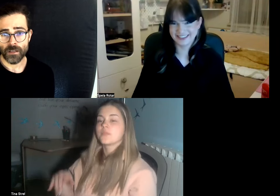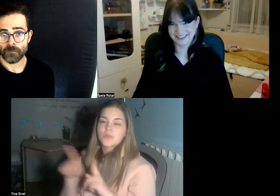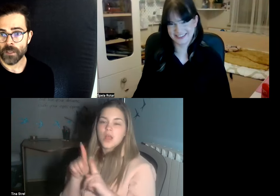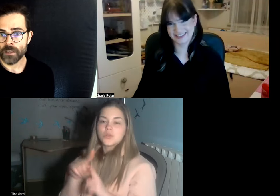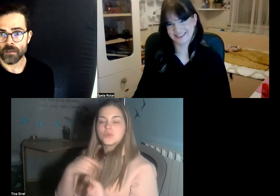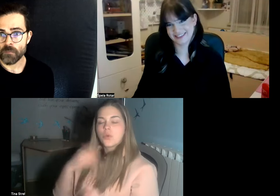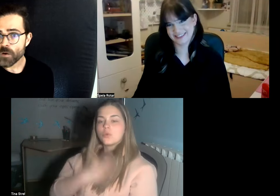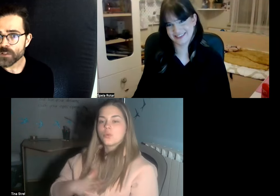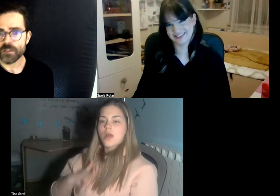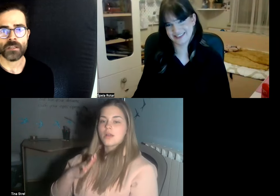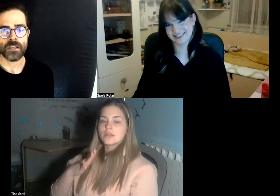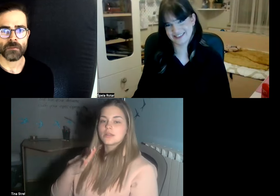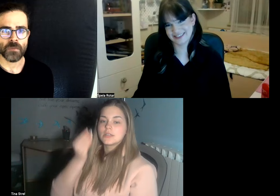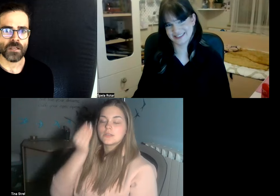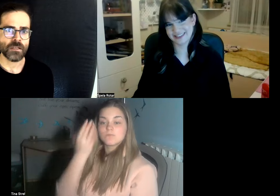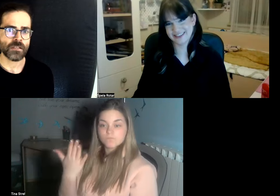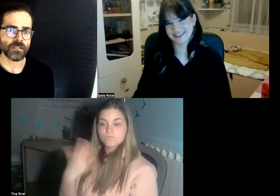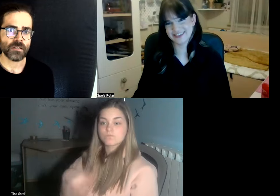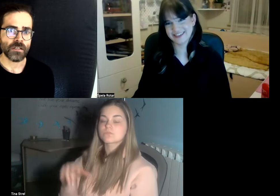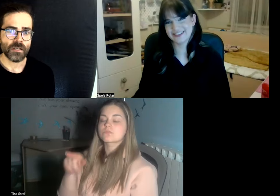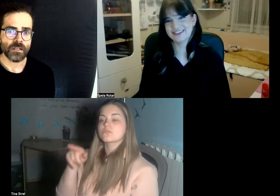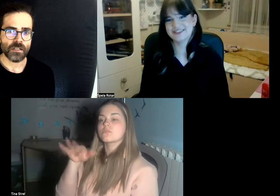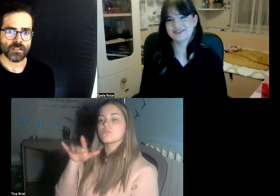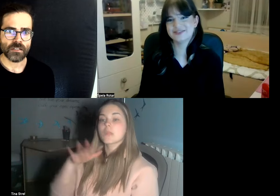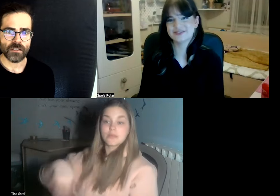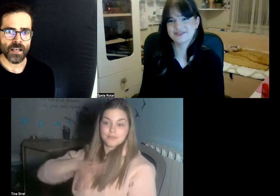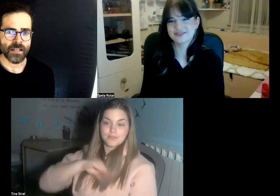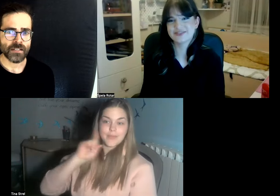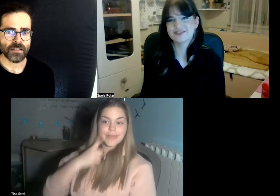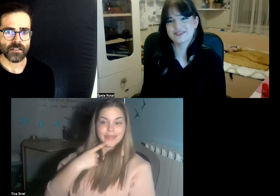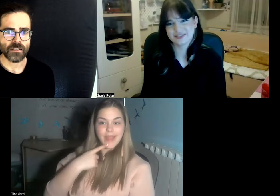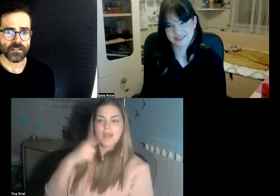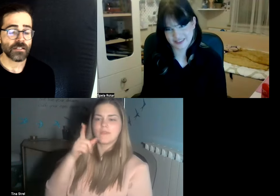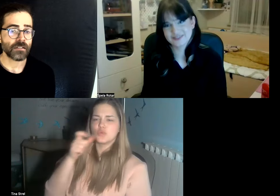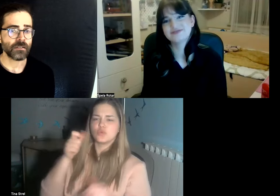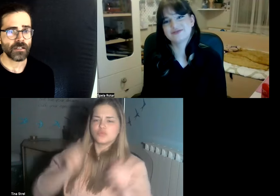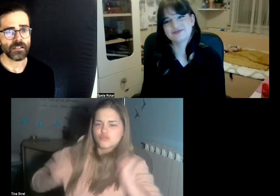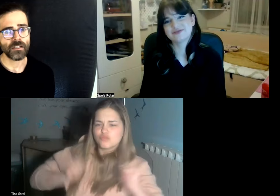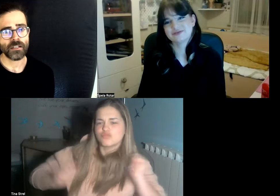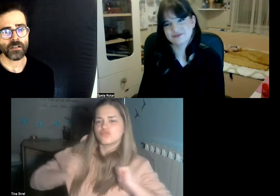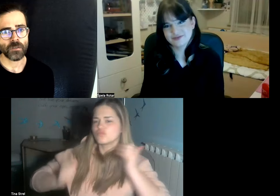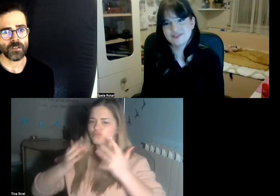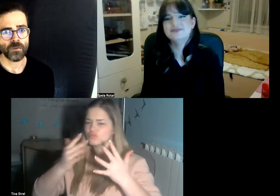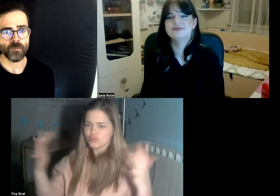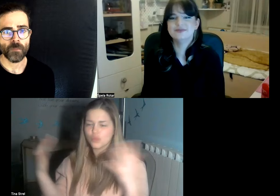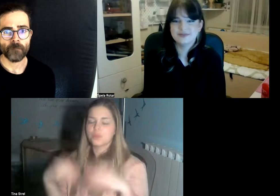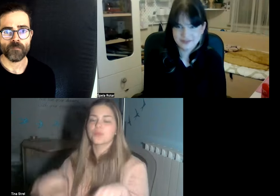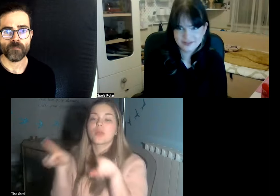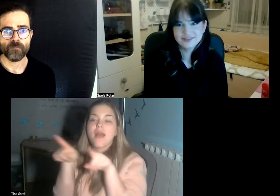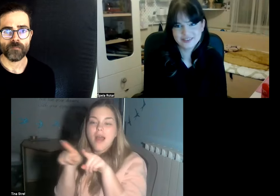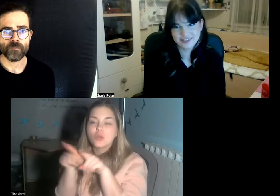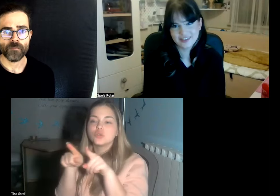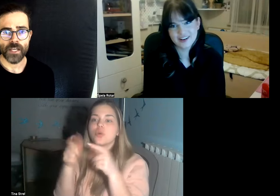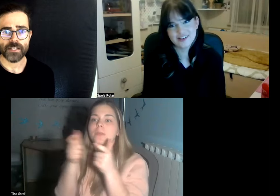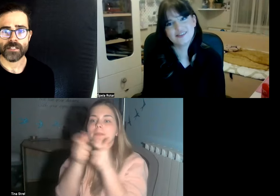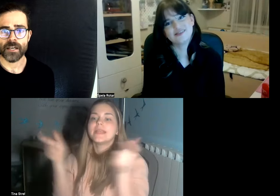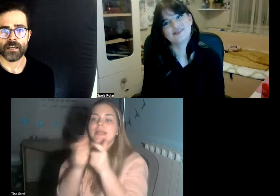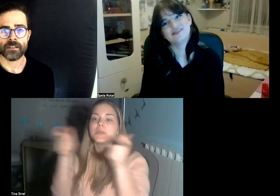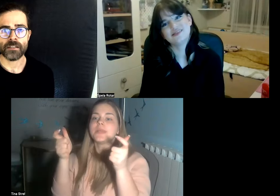that they can be the most they can be is is the lesser any any country can be yes and